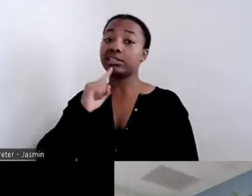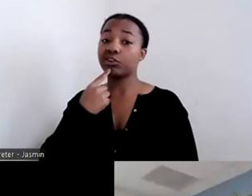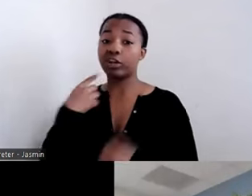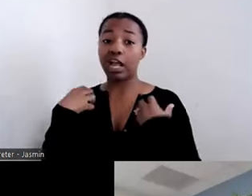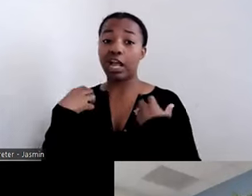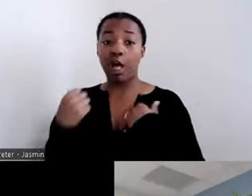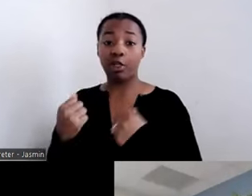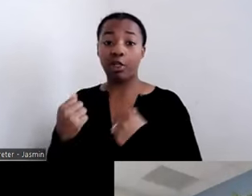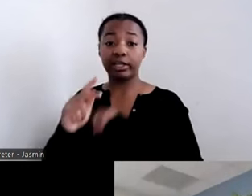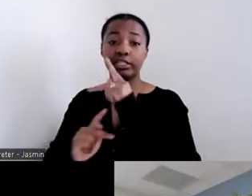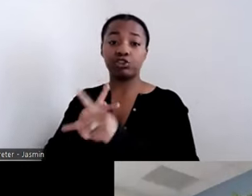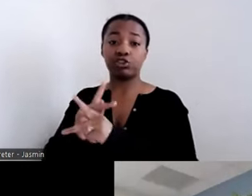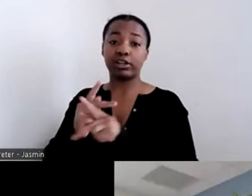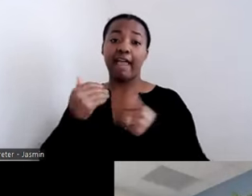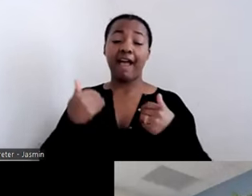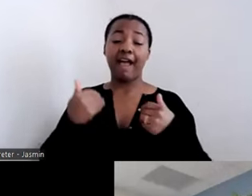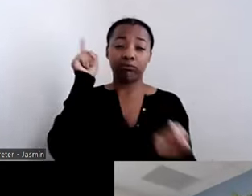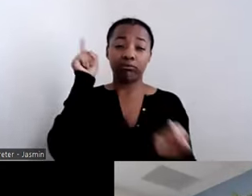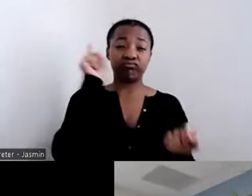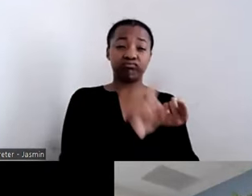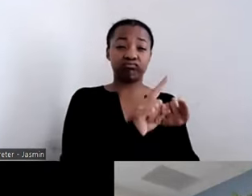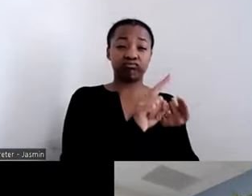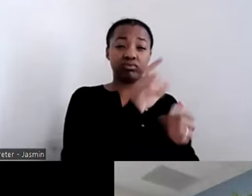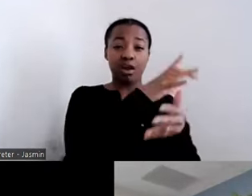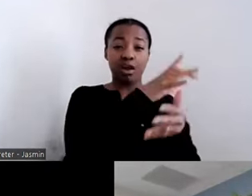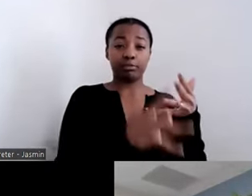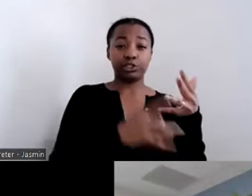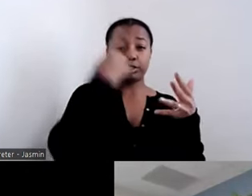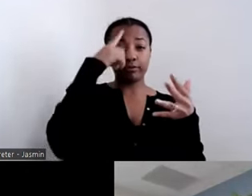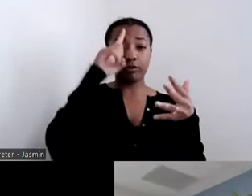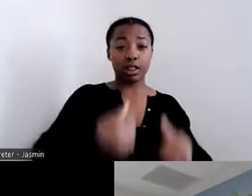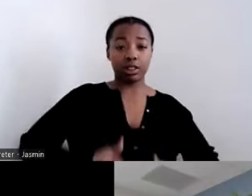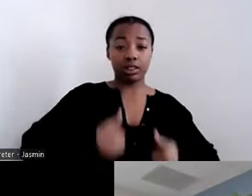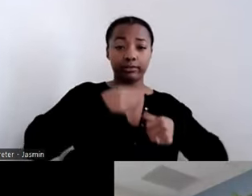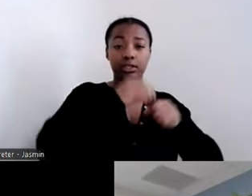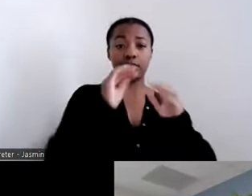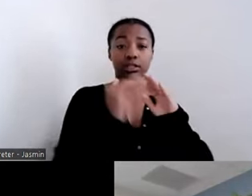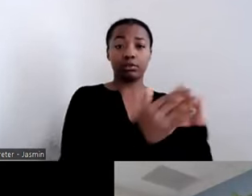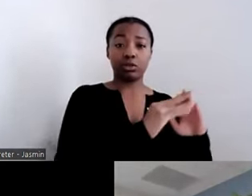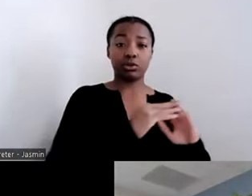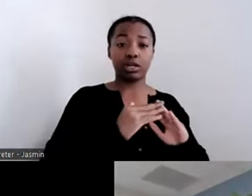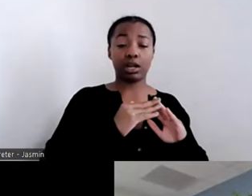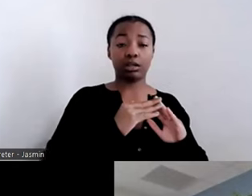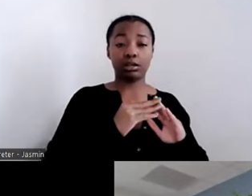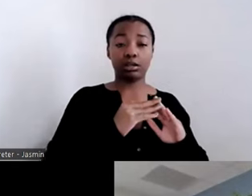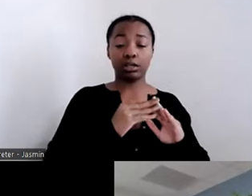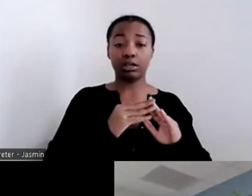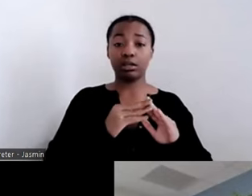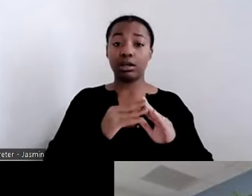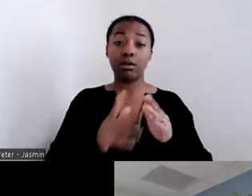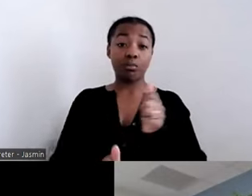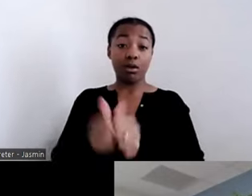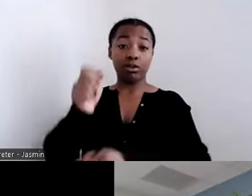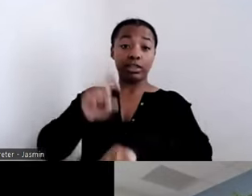Instead, individuals were directed to move to and remain in congregate settings,